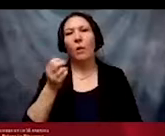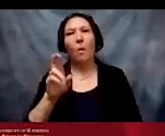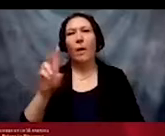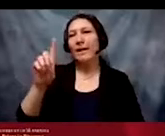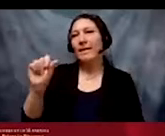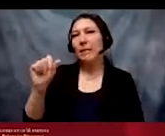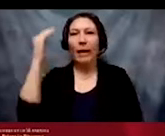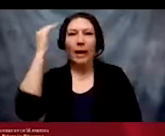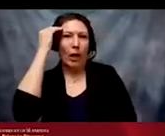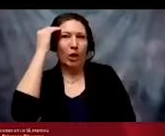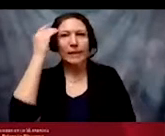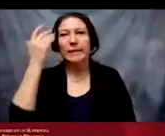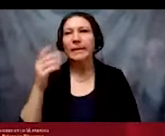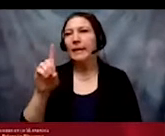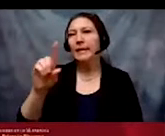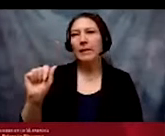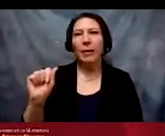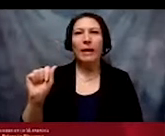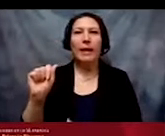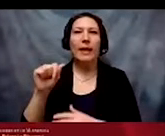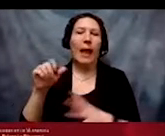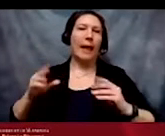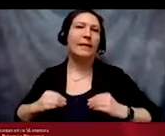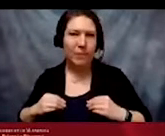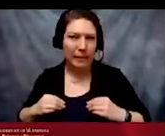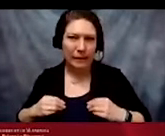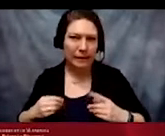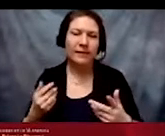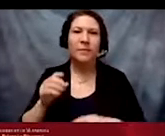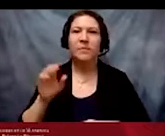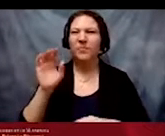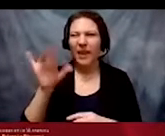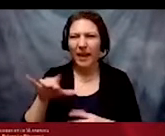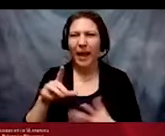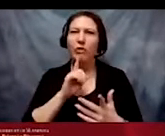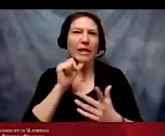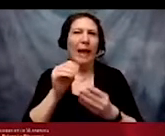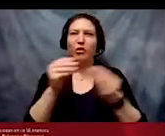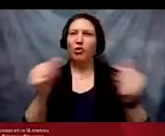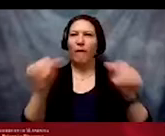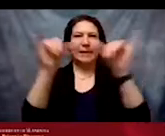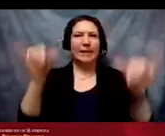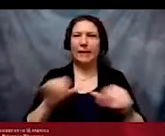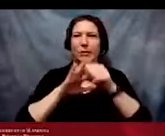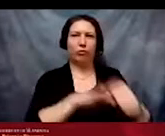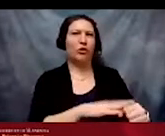awareness or disability acceptance. So racism and ableism are